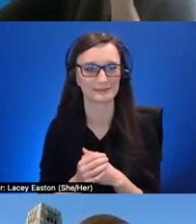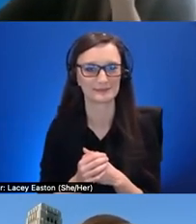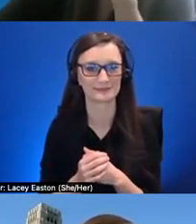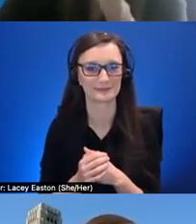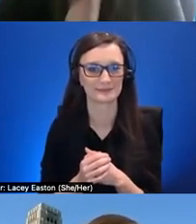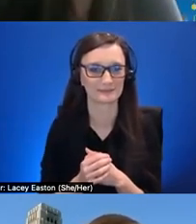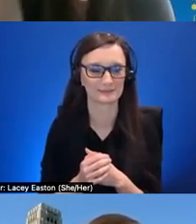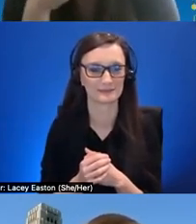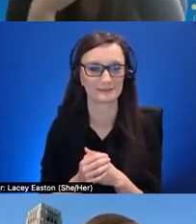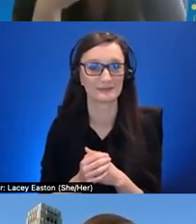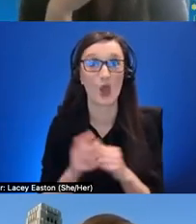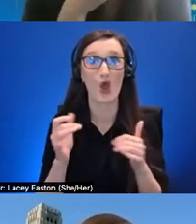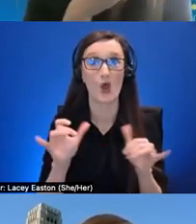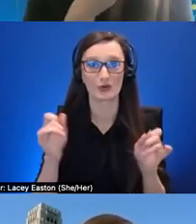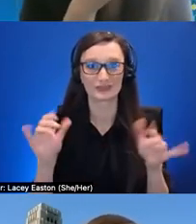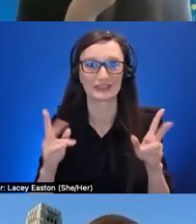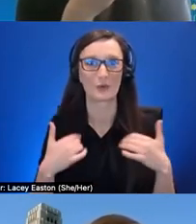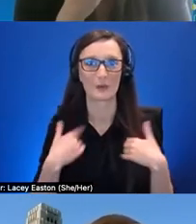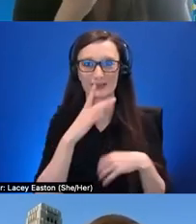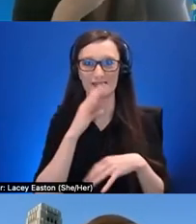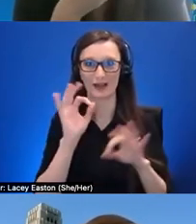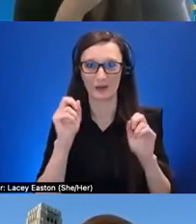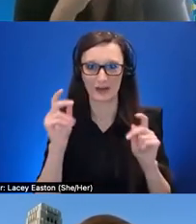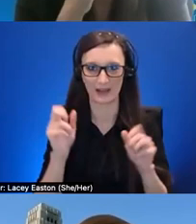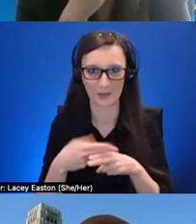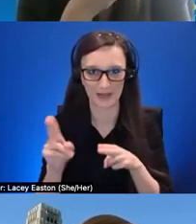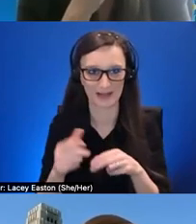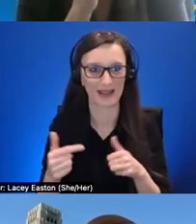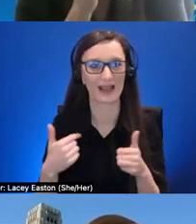oh you still here me go yeah quickly i'm thinking still about mary's question